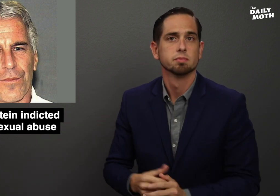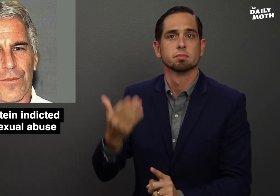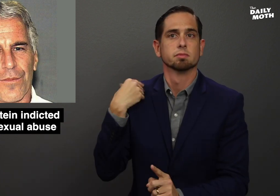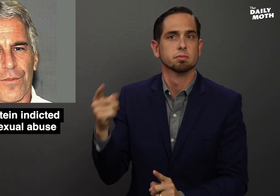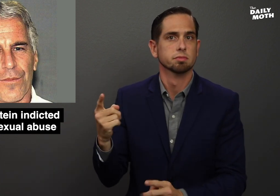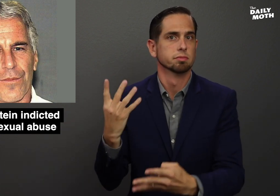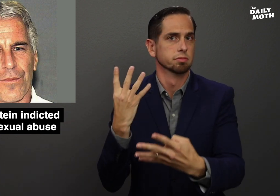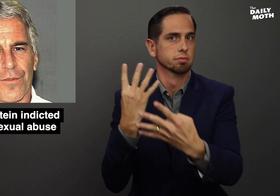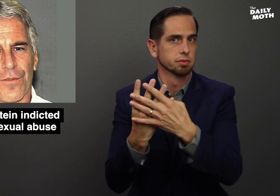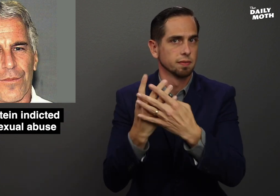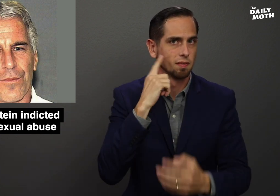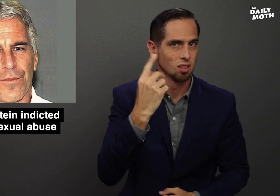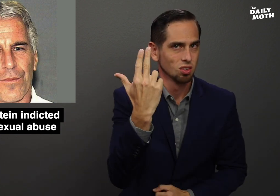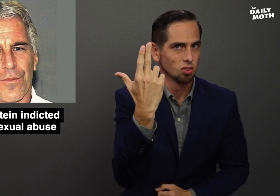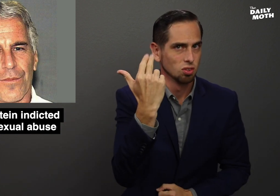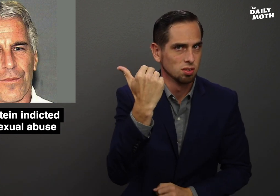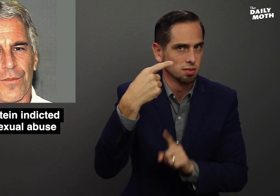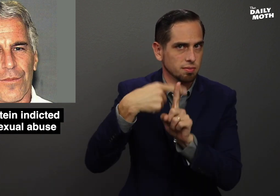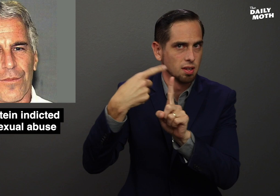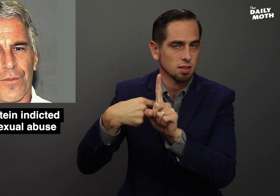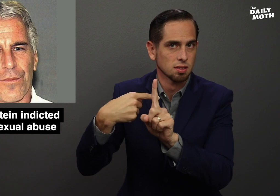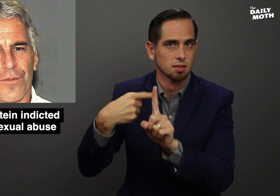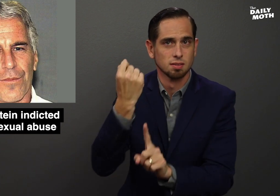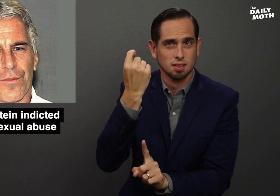He went to jail for 13 months.